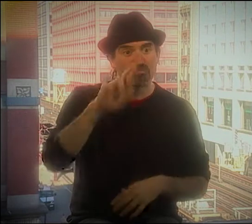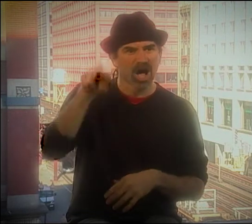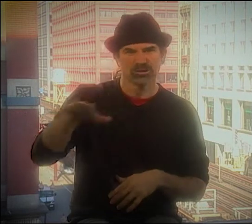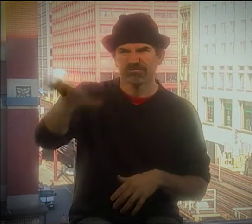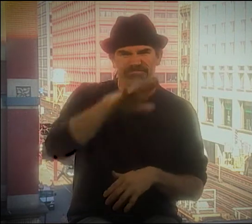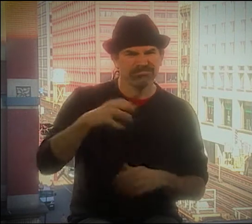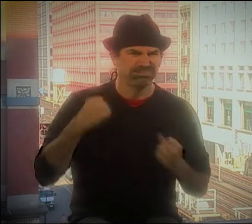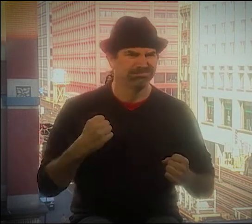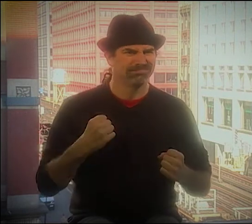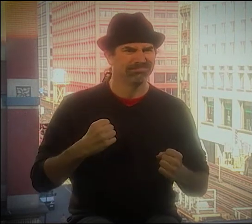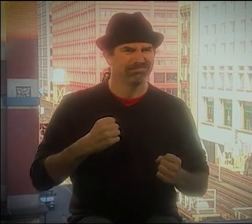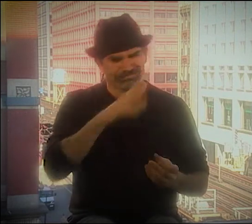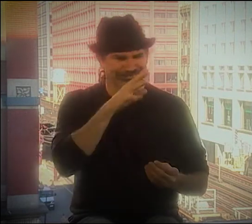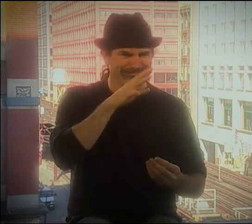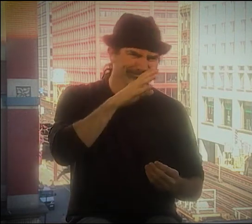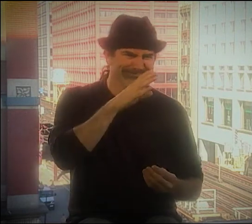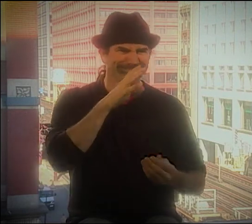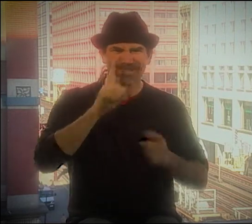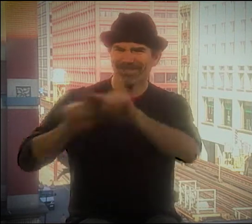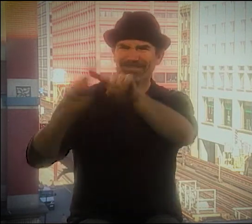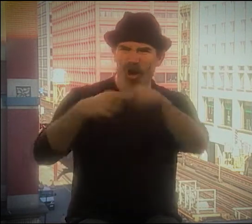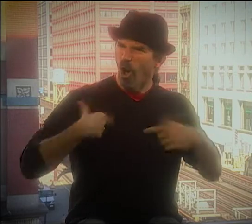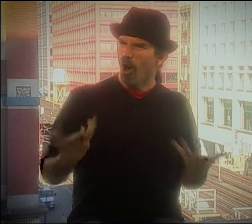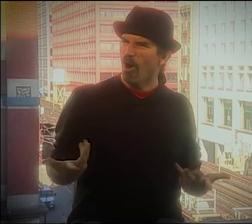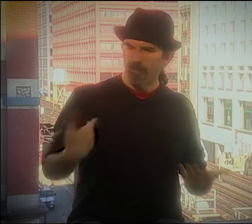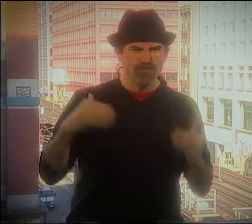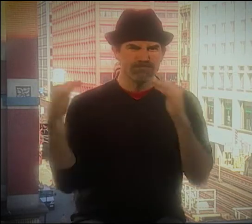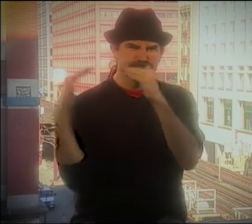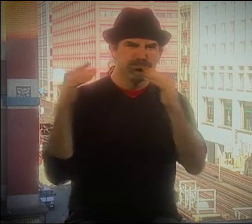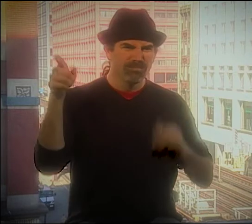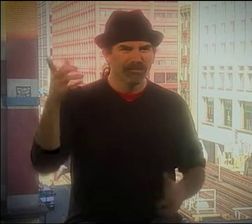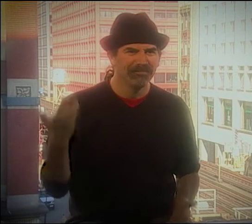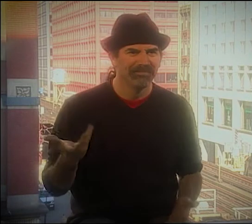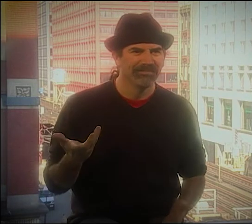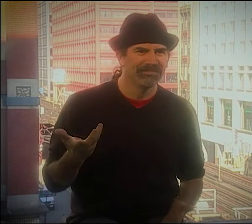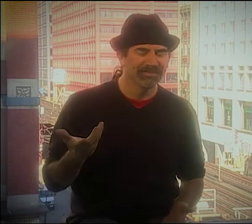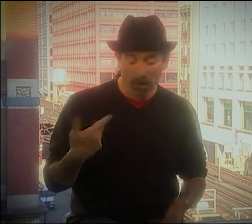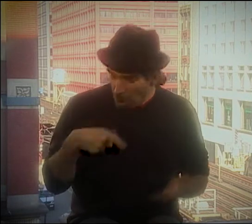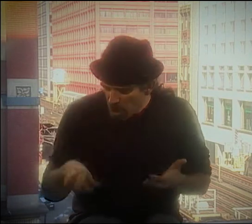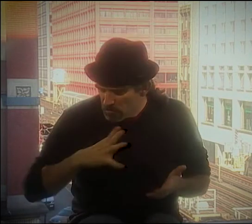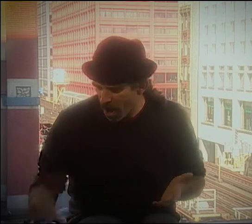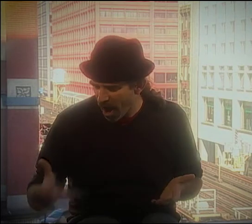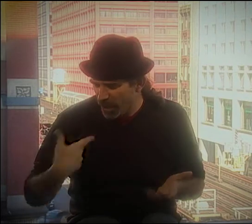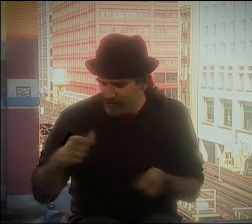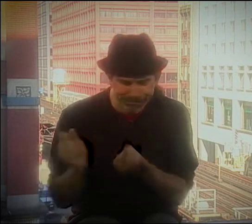YOU KNOW, I WANTED THAT KIND OF LIKE TOUGH KIND OF THING AND SHOW THAT TO THE ROCHESTERIANS.